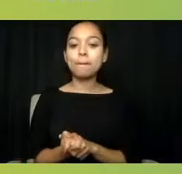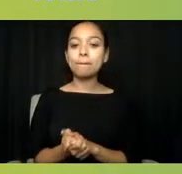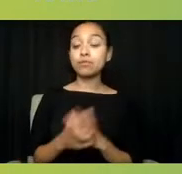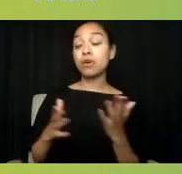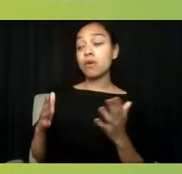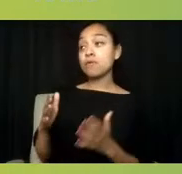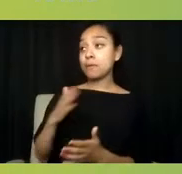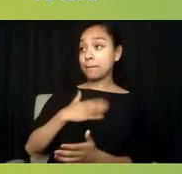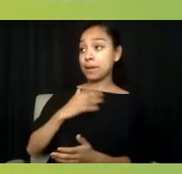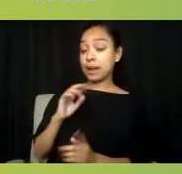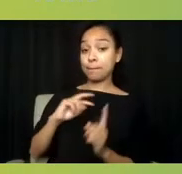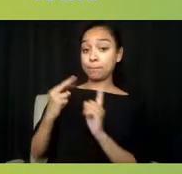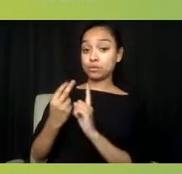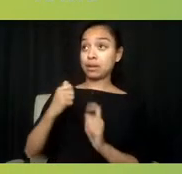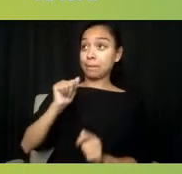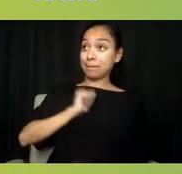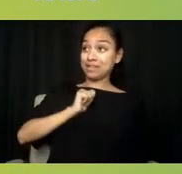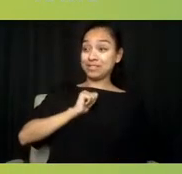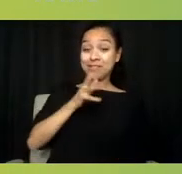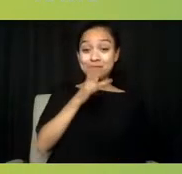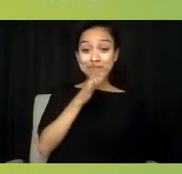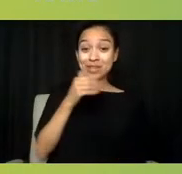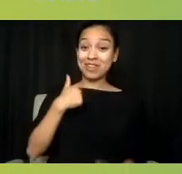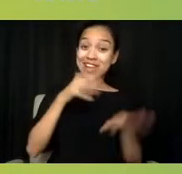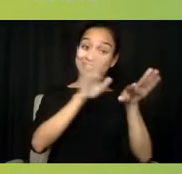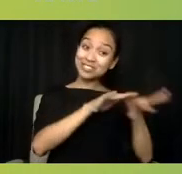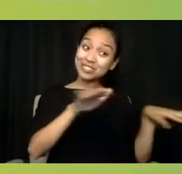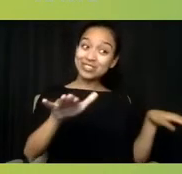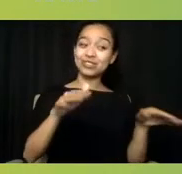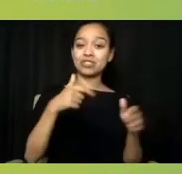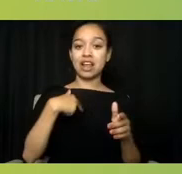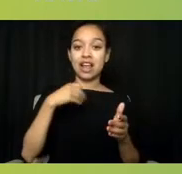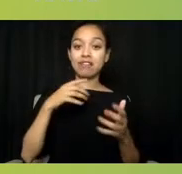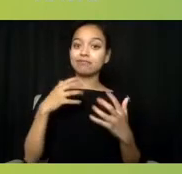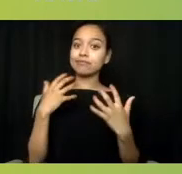as a mother who has children who have behavioral health concerns,